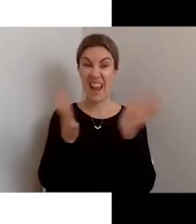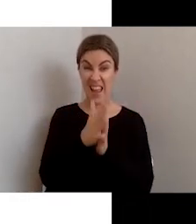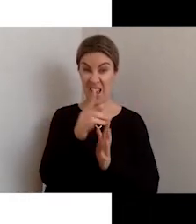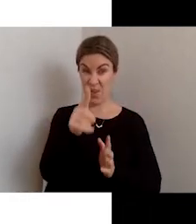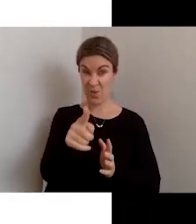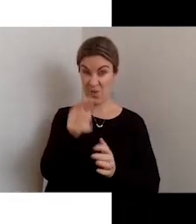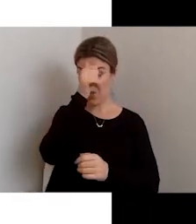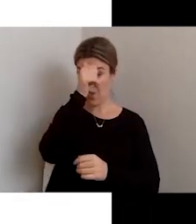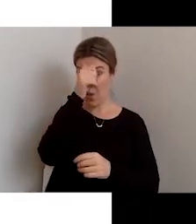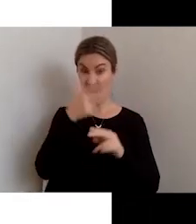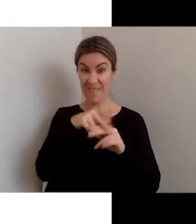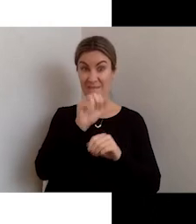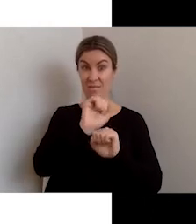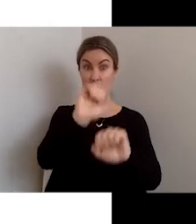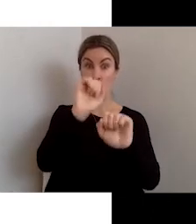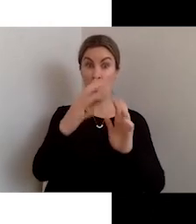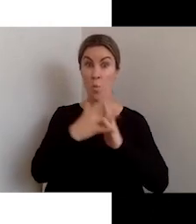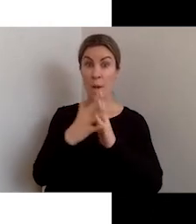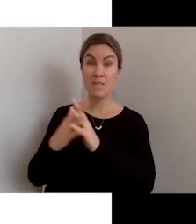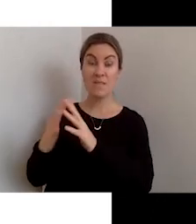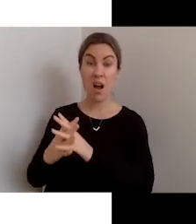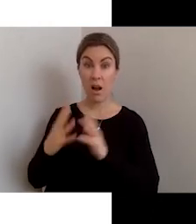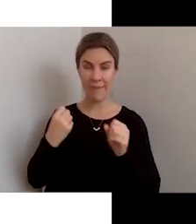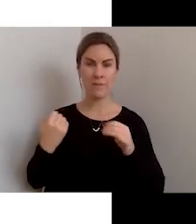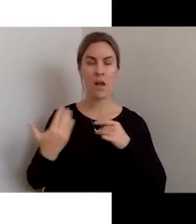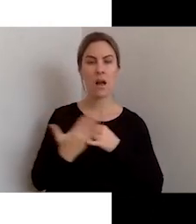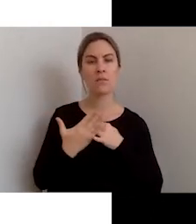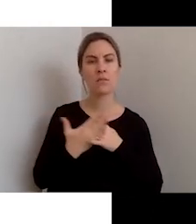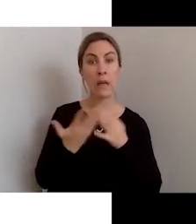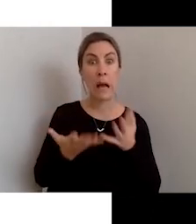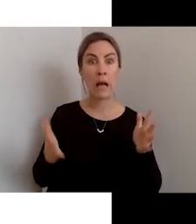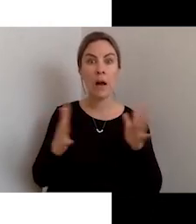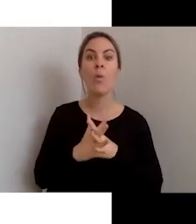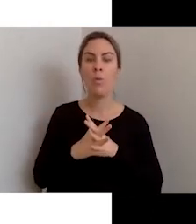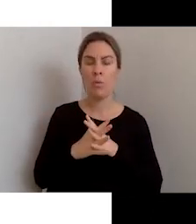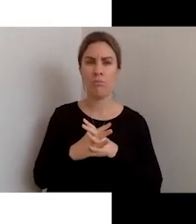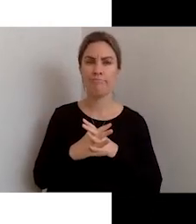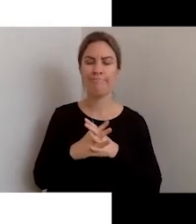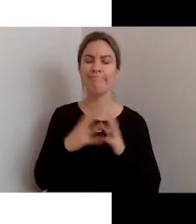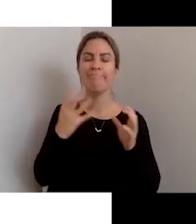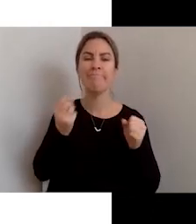your website is accessible? There are a number of relatively simple